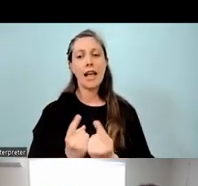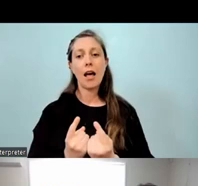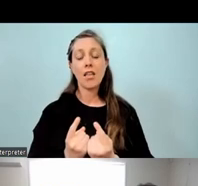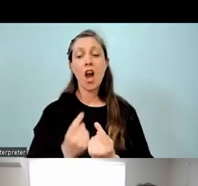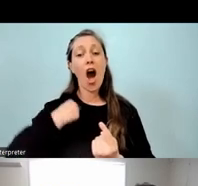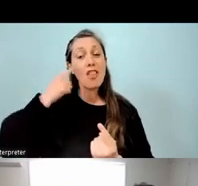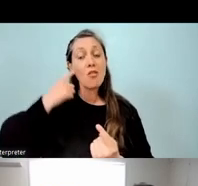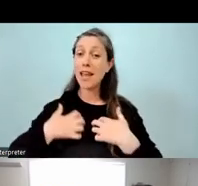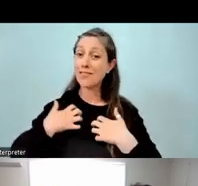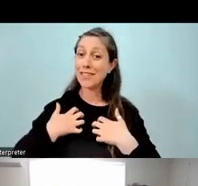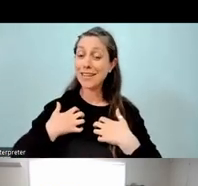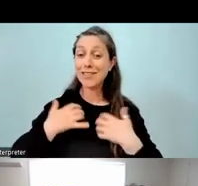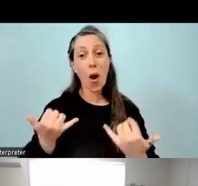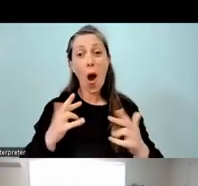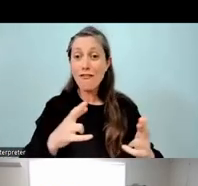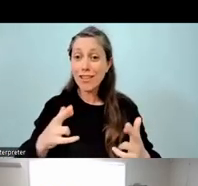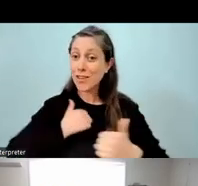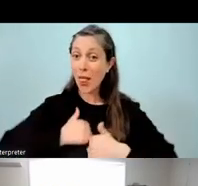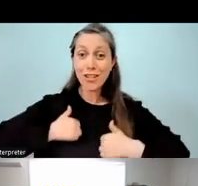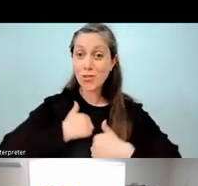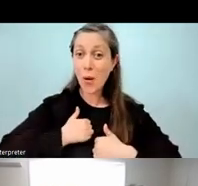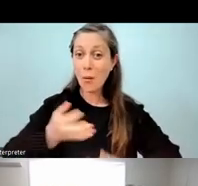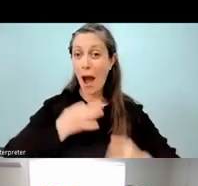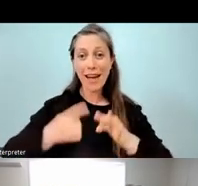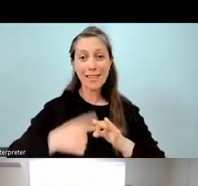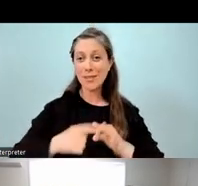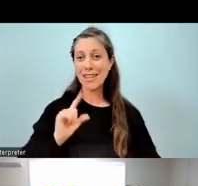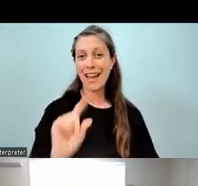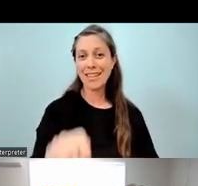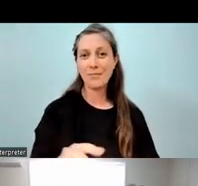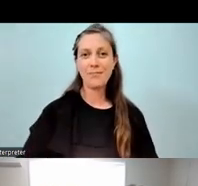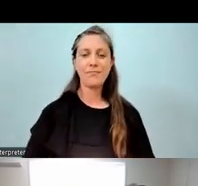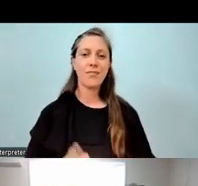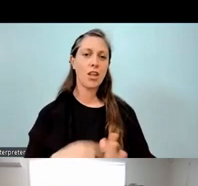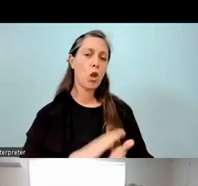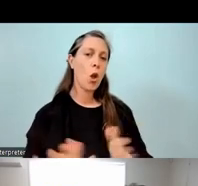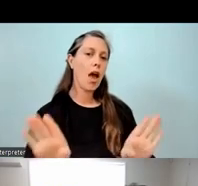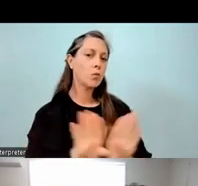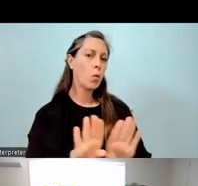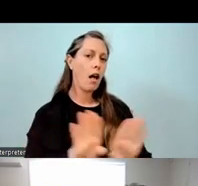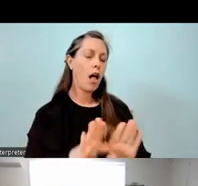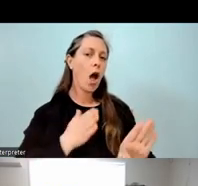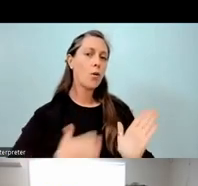Linda, so we'll find out if people ask questions. Part of the unique nature of our kāhui ako